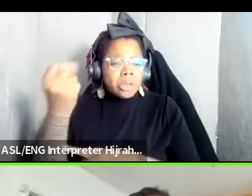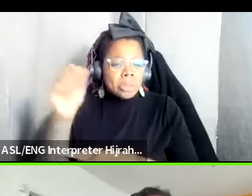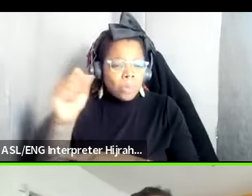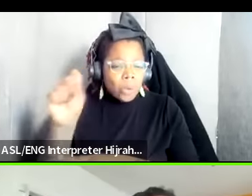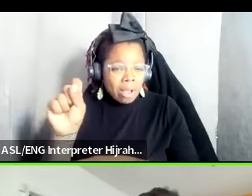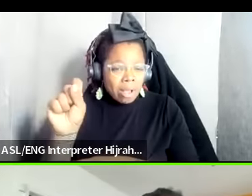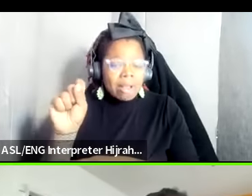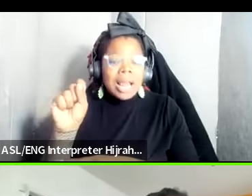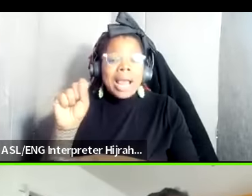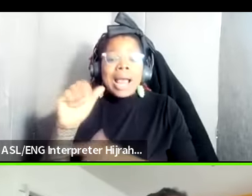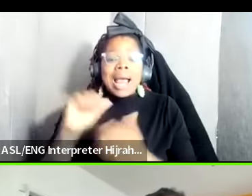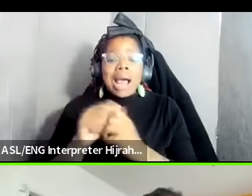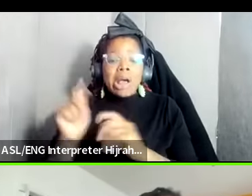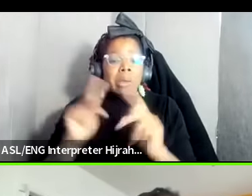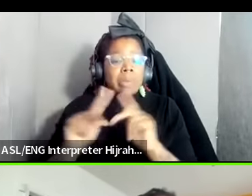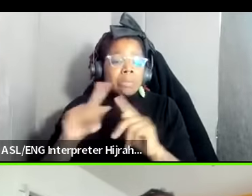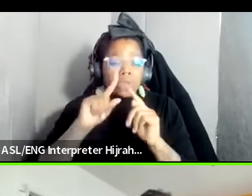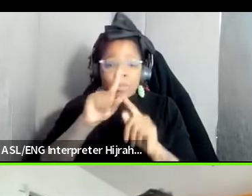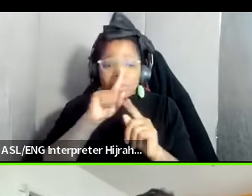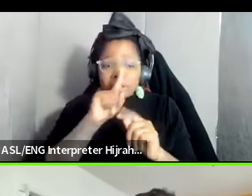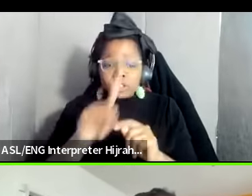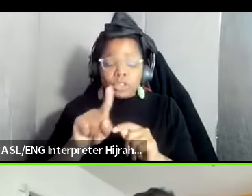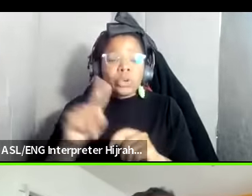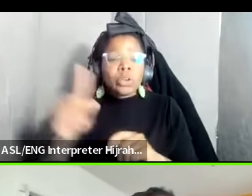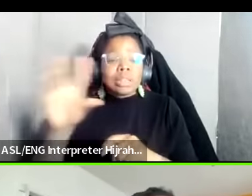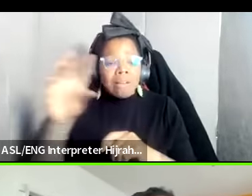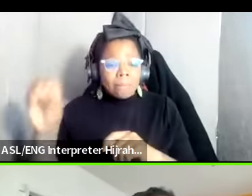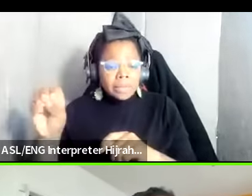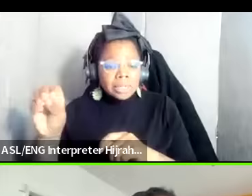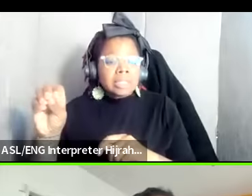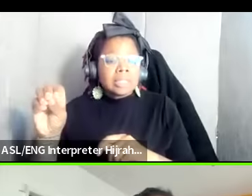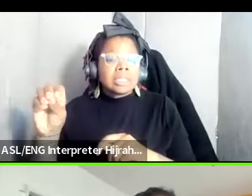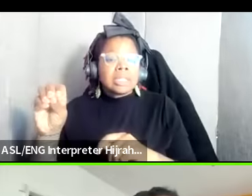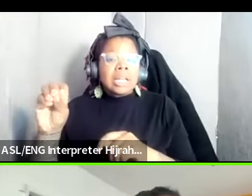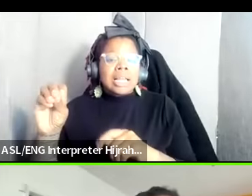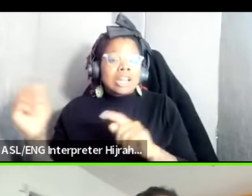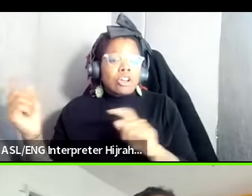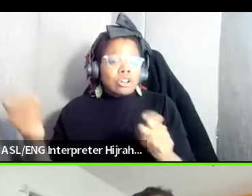you know people are making sure that the companies that you know are contributing supporting giveing